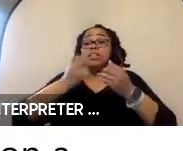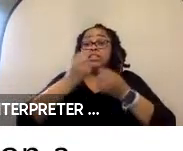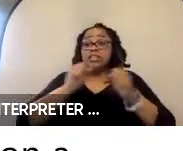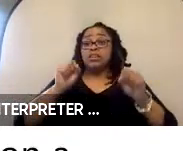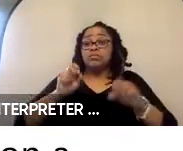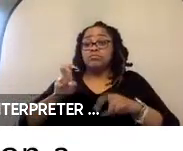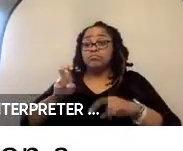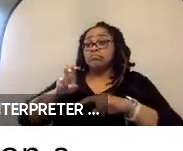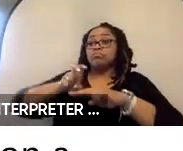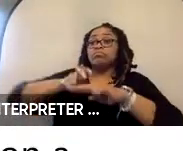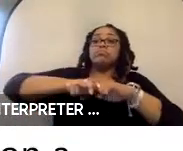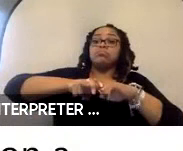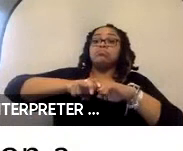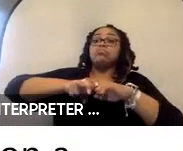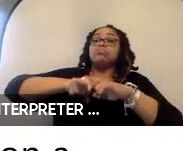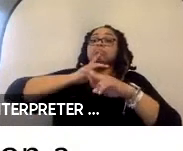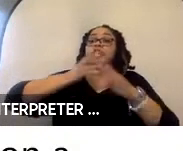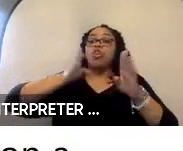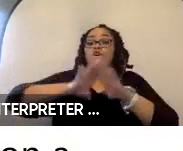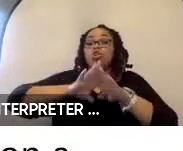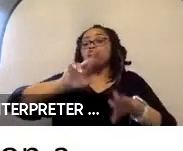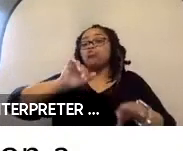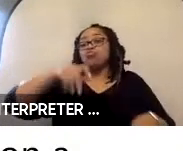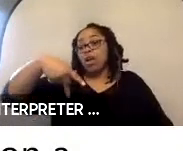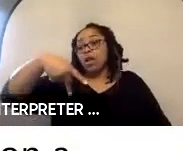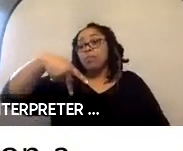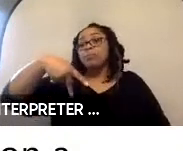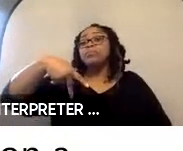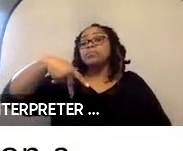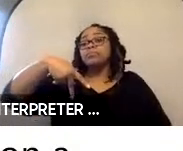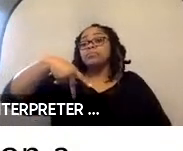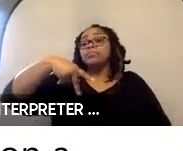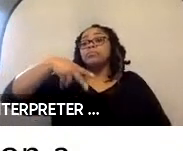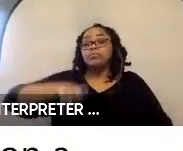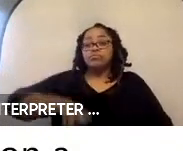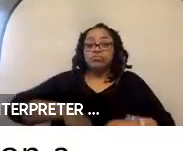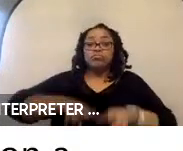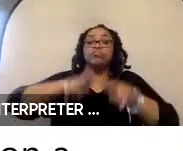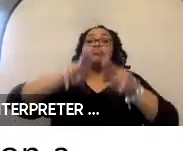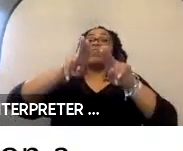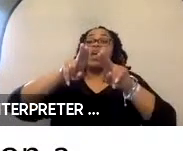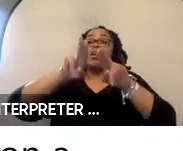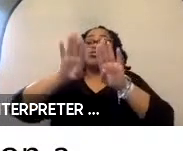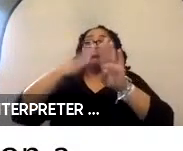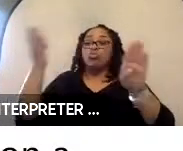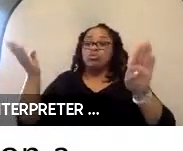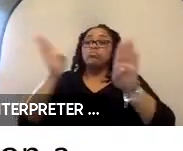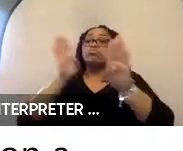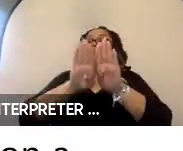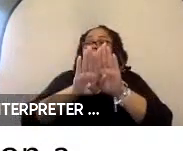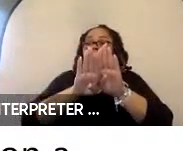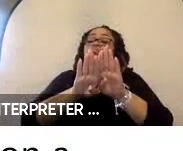And then close the ramp, or raise the lift and close the doors. So, the idea here -- we